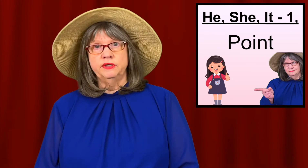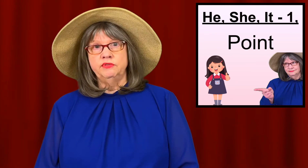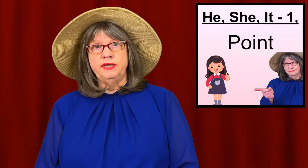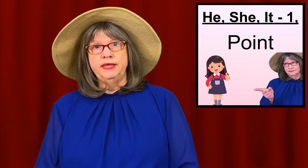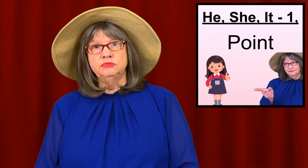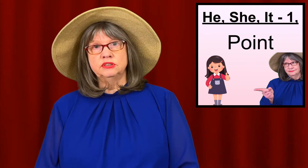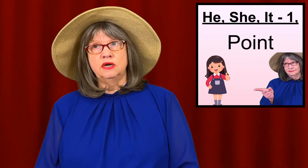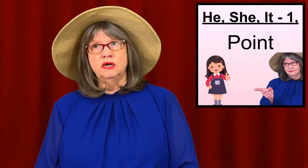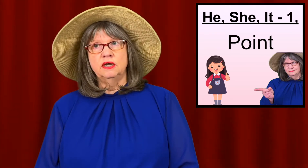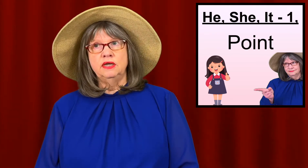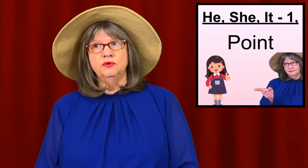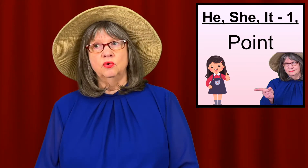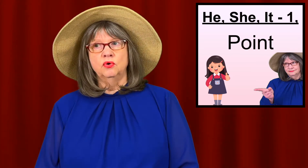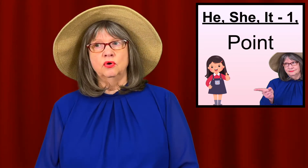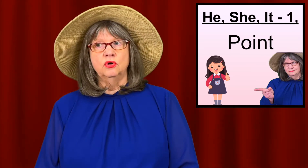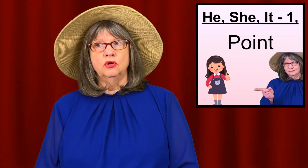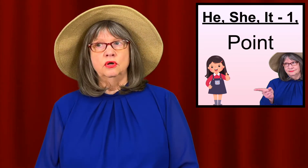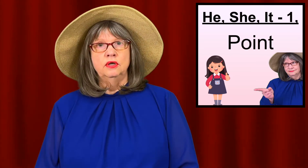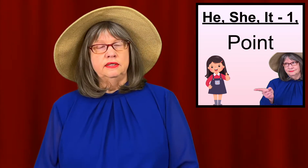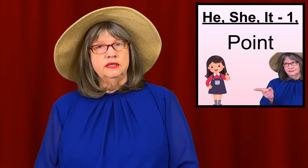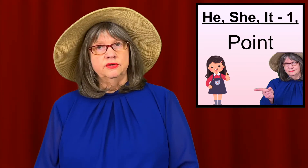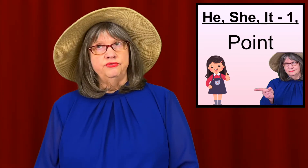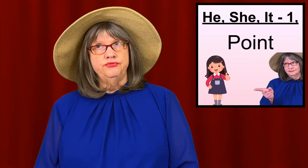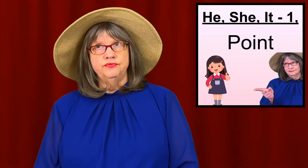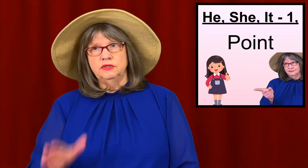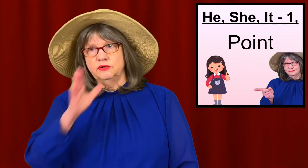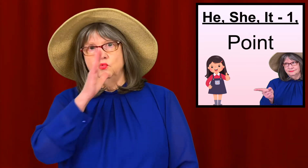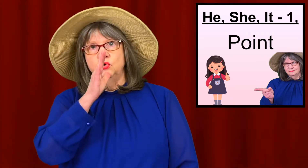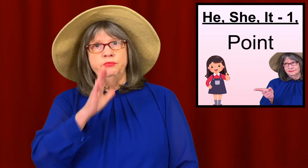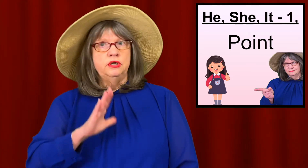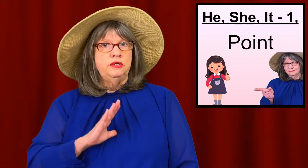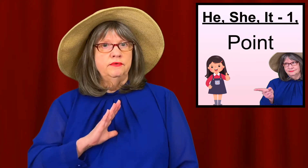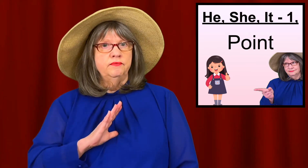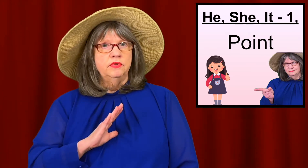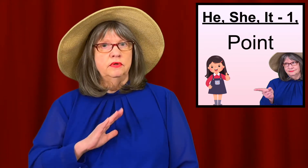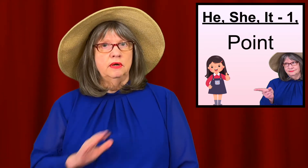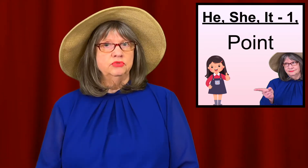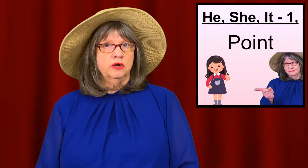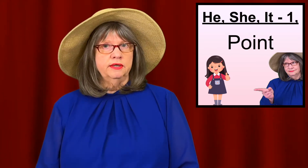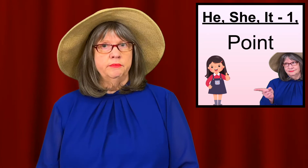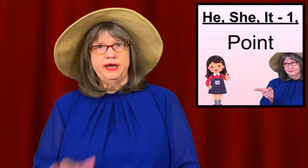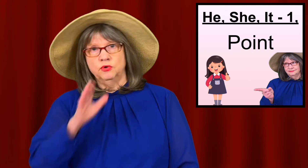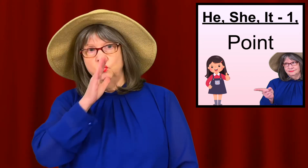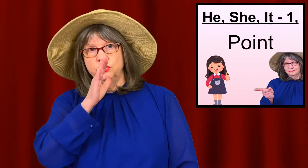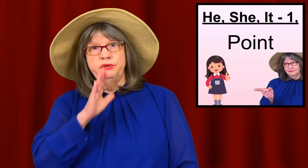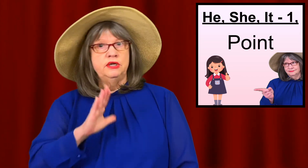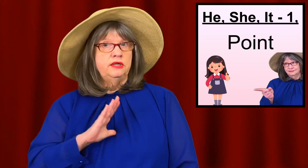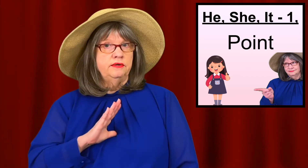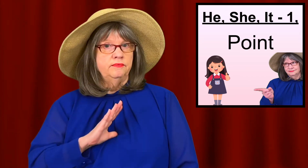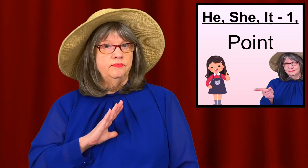the name sign, or give a WOMAN, talking about a woman